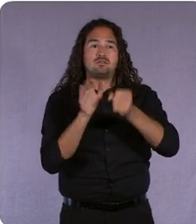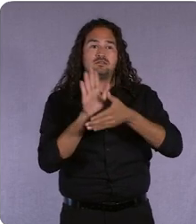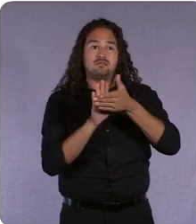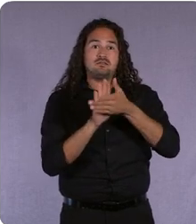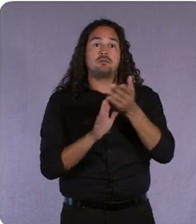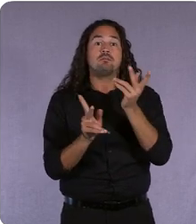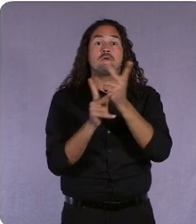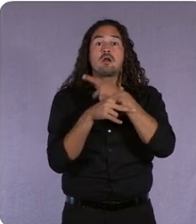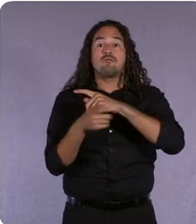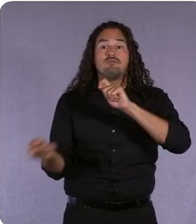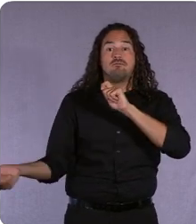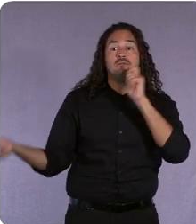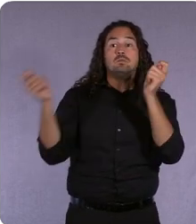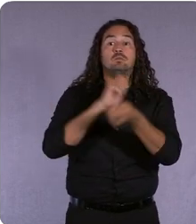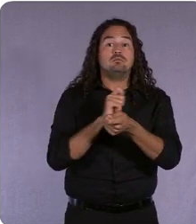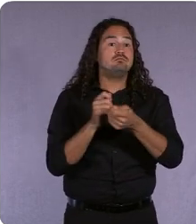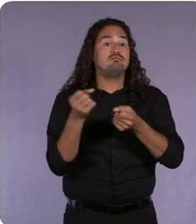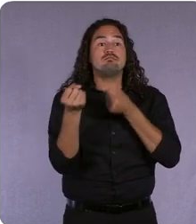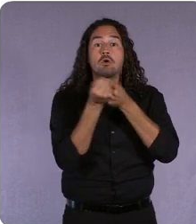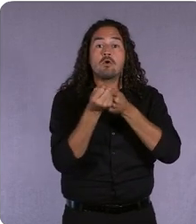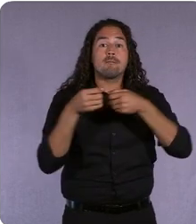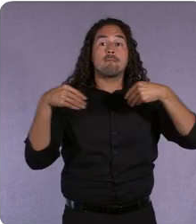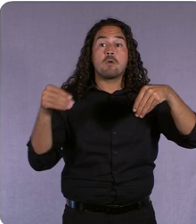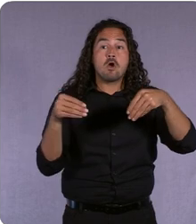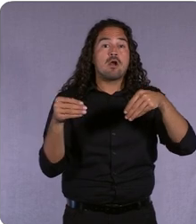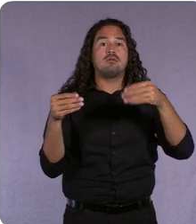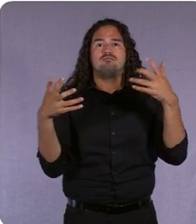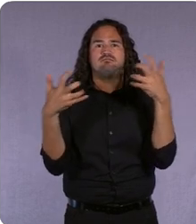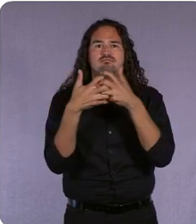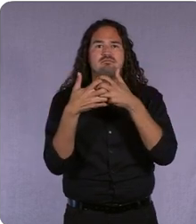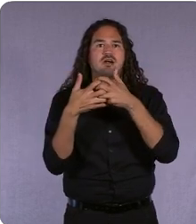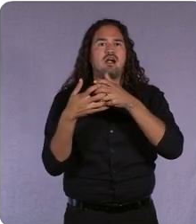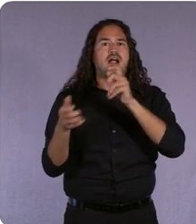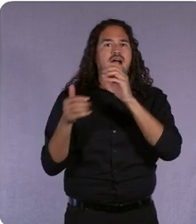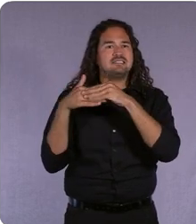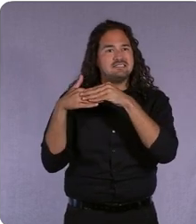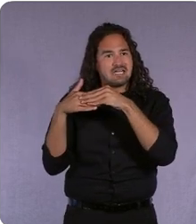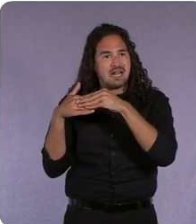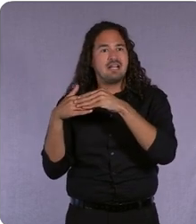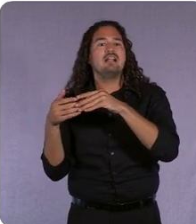in terms of agility and growth they just scaled globally they IPO'd last year